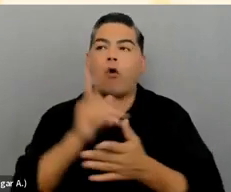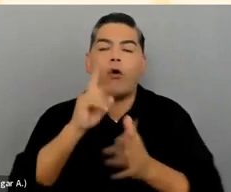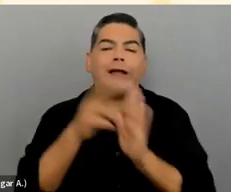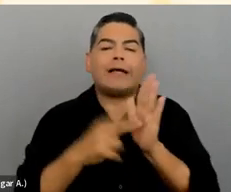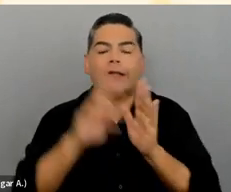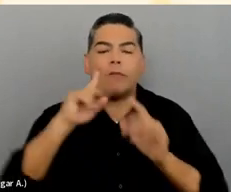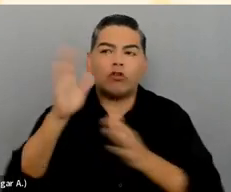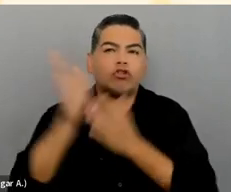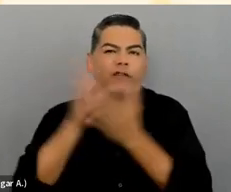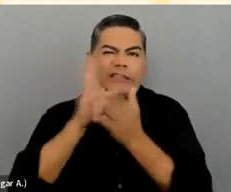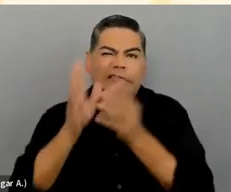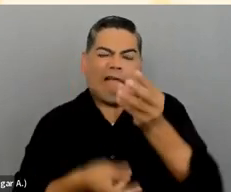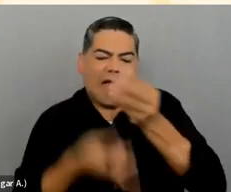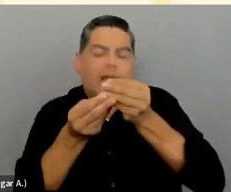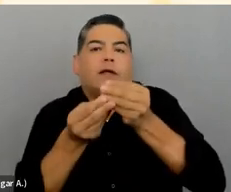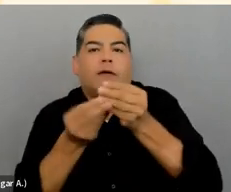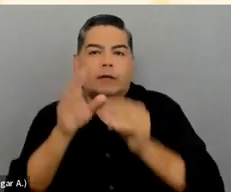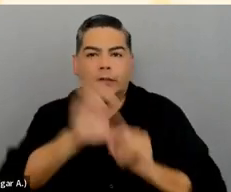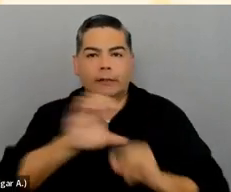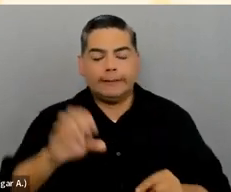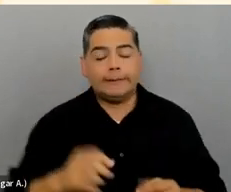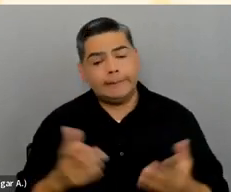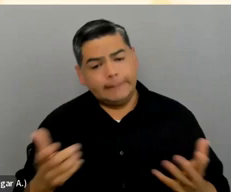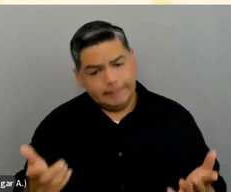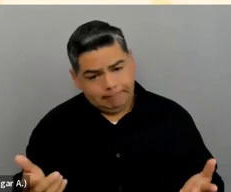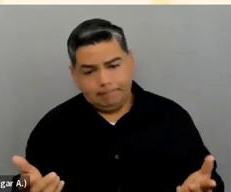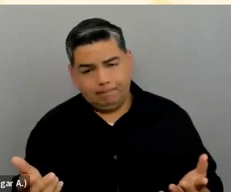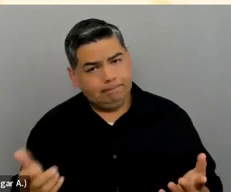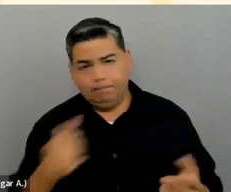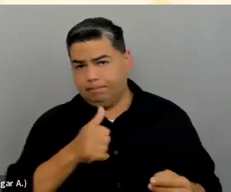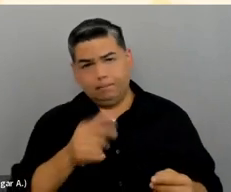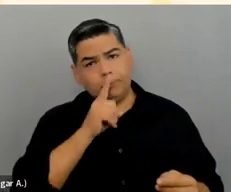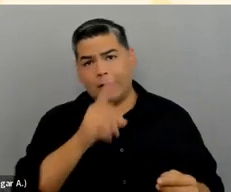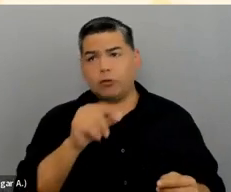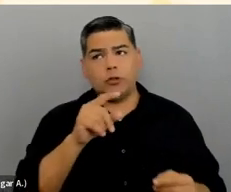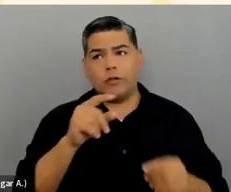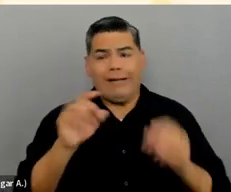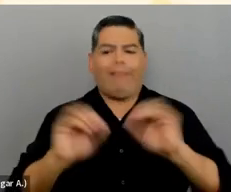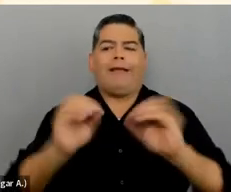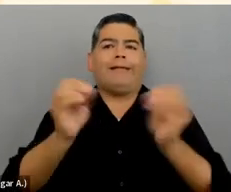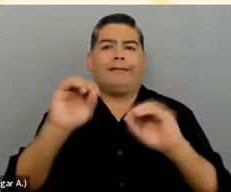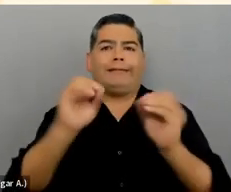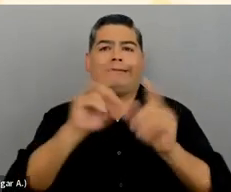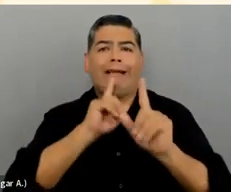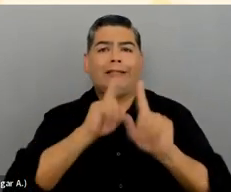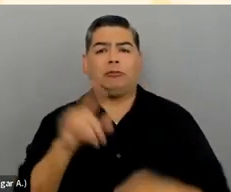So I'm not sure that nothing is the answer. It's like the progress over perfection.